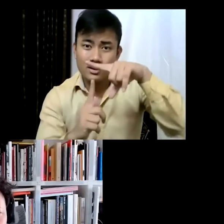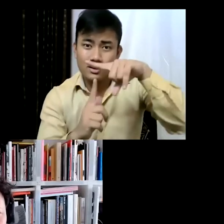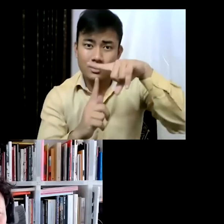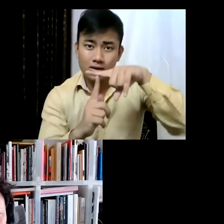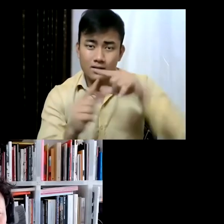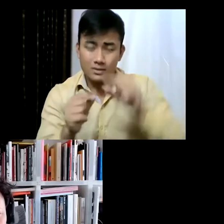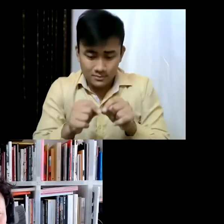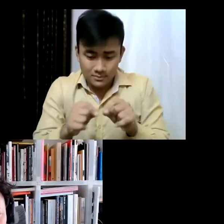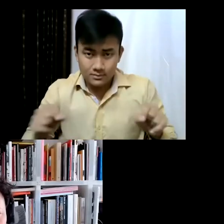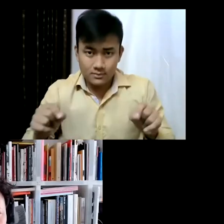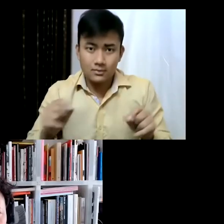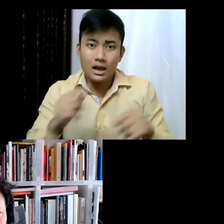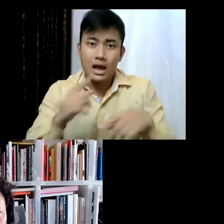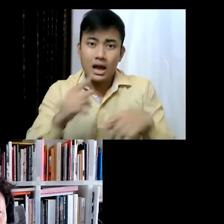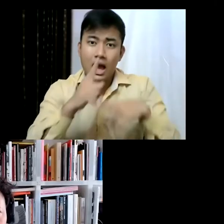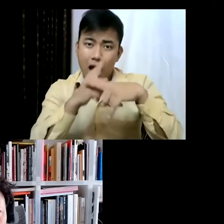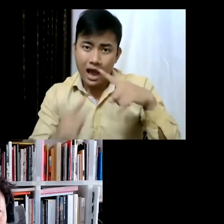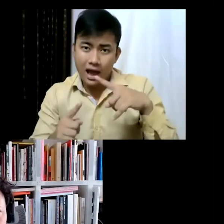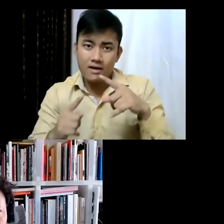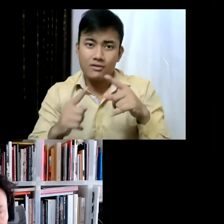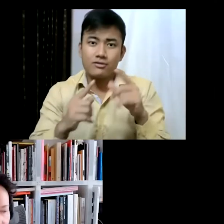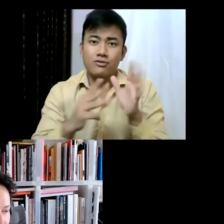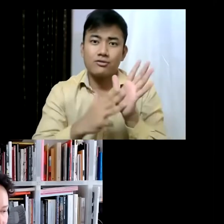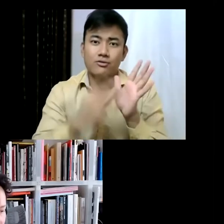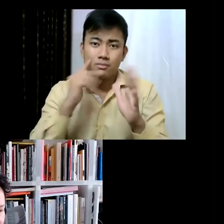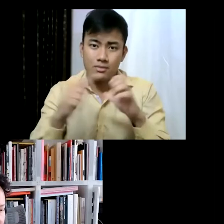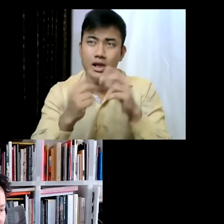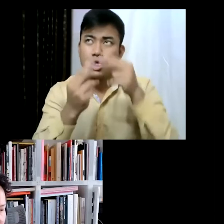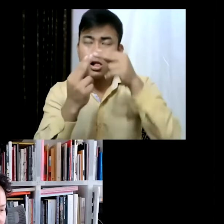but it is more than just a space where you enjoy beautiful vegetation that grows naturally.